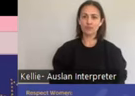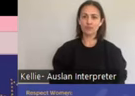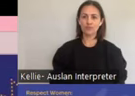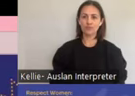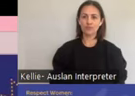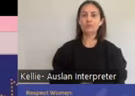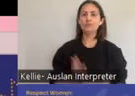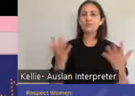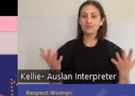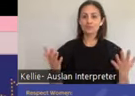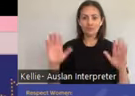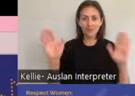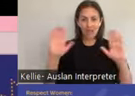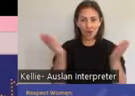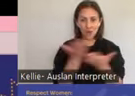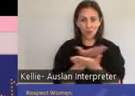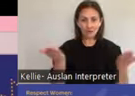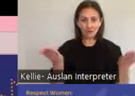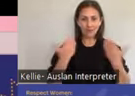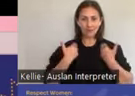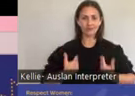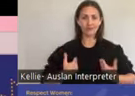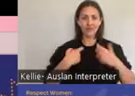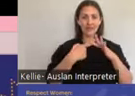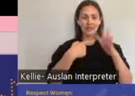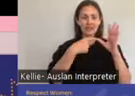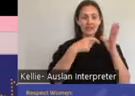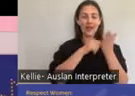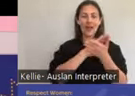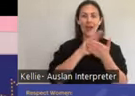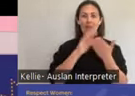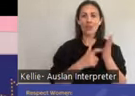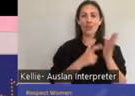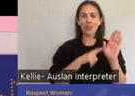Hello everyone. I'm Katherine. My pronouns are she/her and my role here at Women's